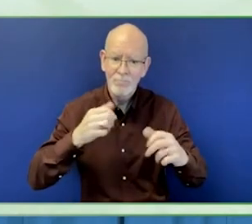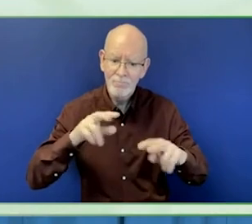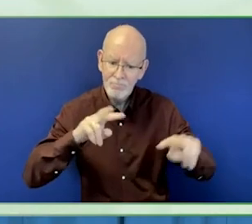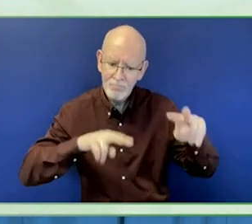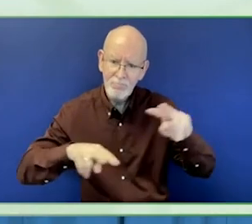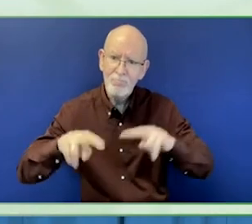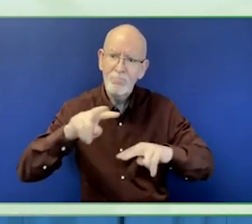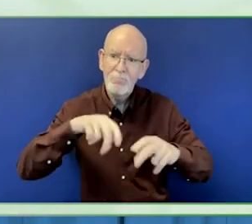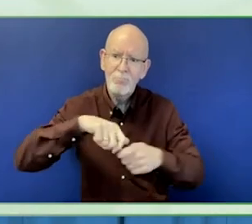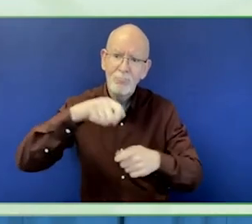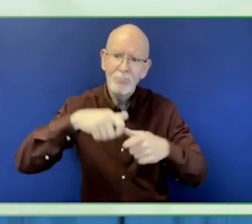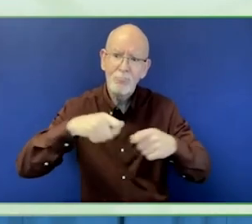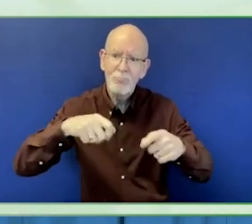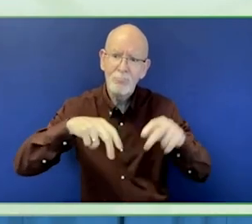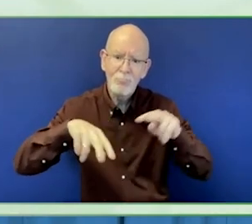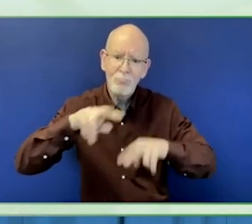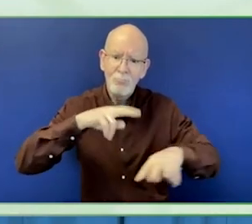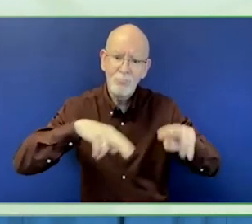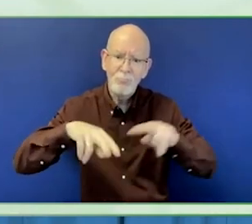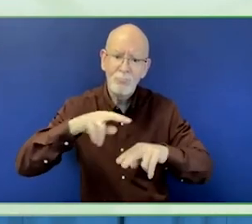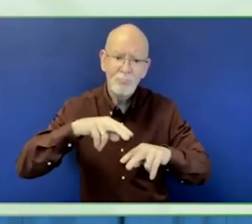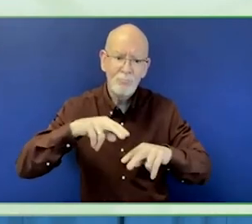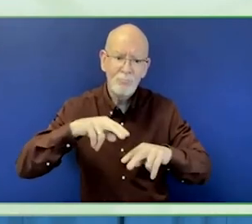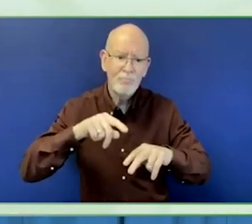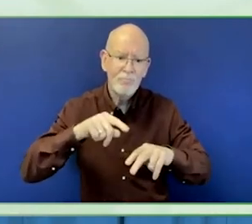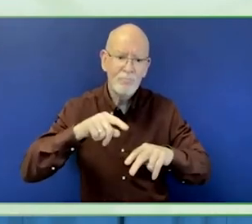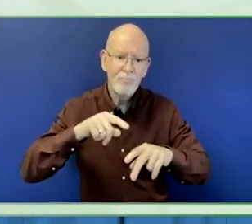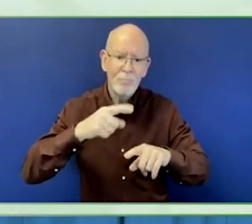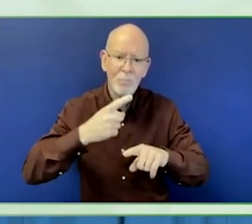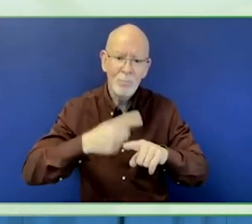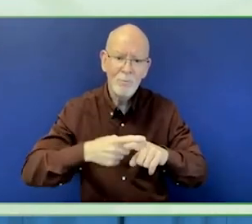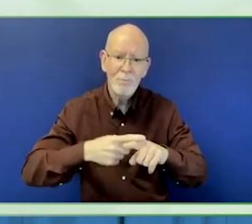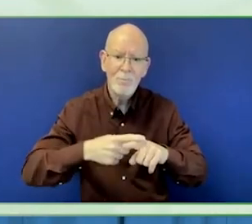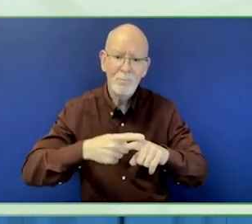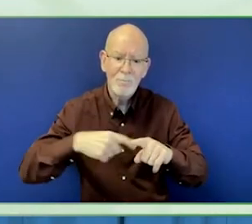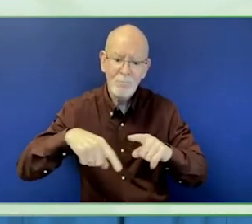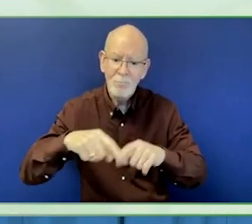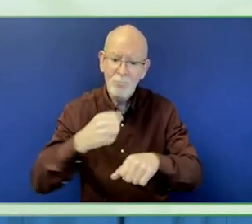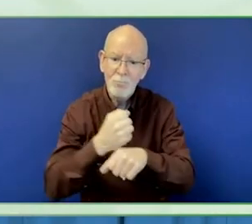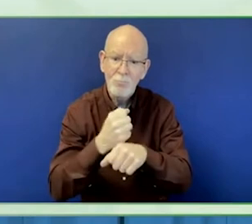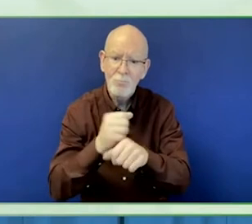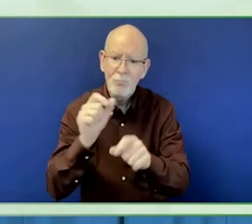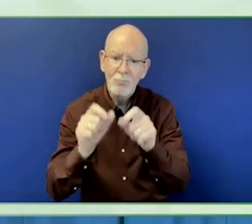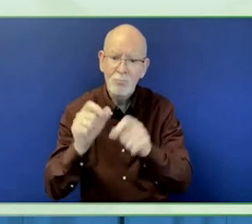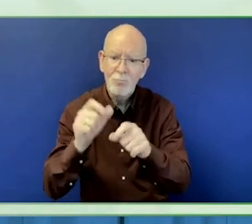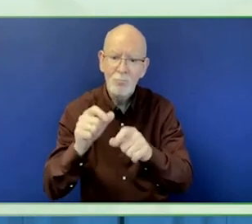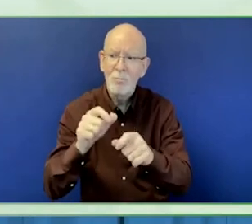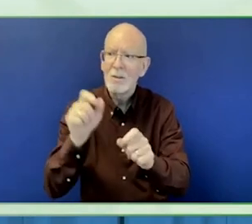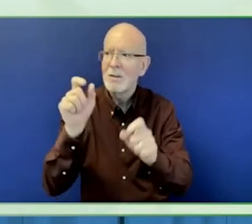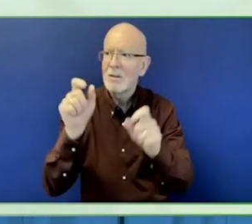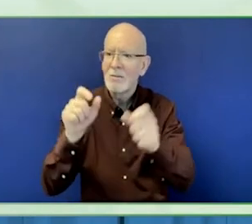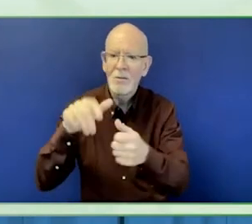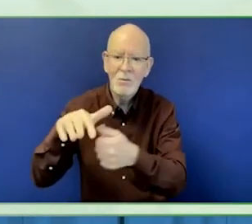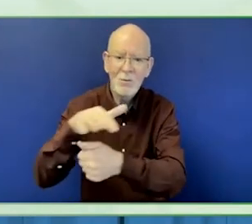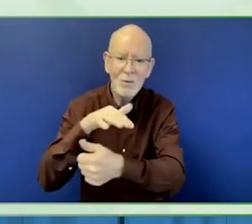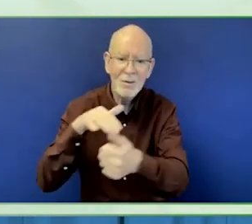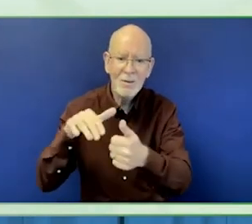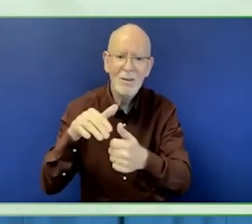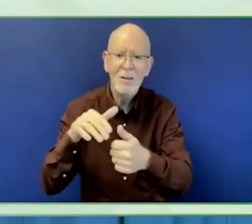sector, to do the evaluation. We do not do the evaluation ourselves only. We are committed together.